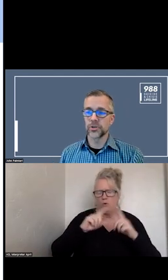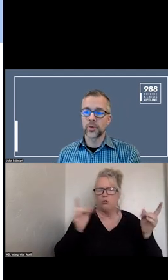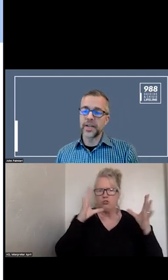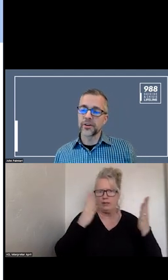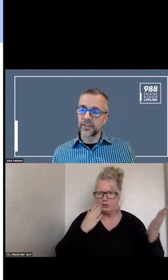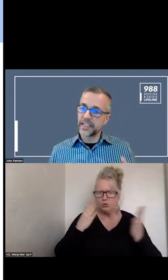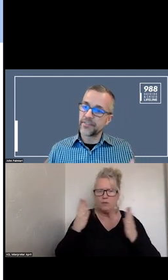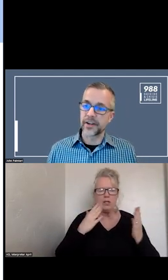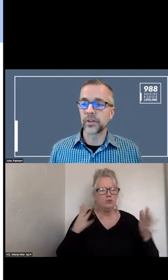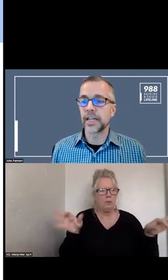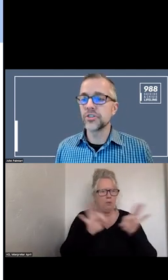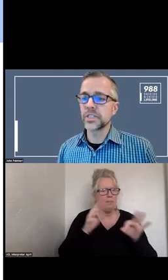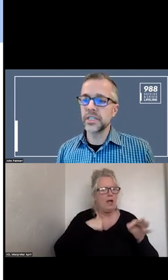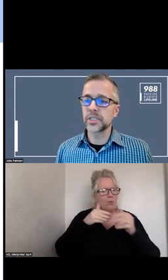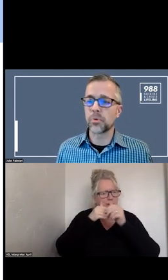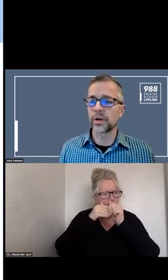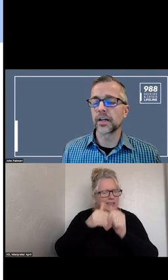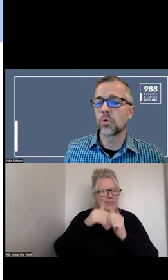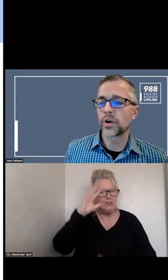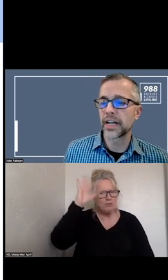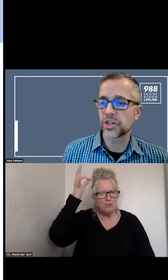SURE THAT WE ARED LEAD AGENCY FOR COORDINATING